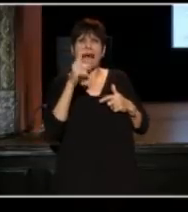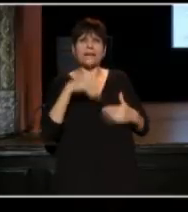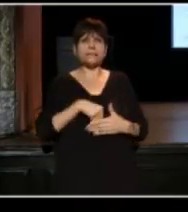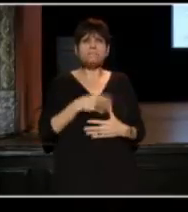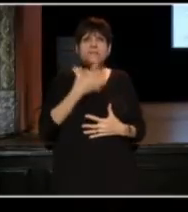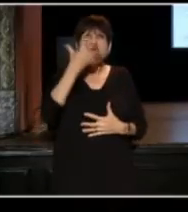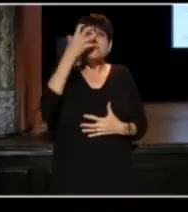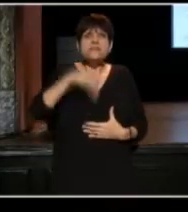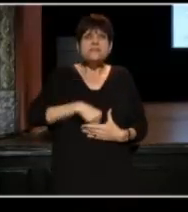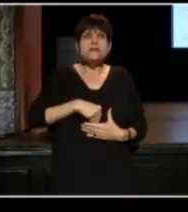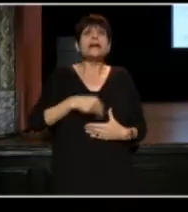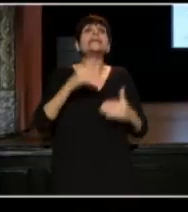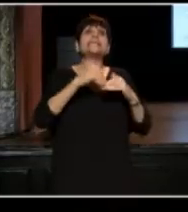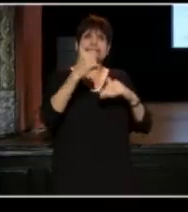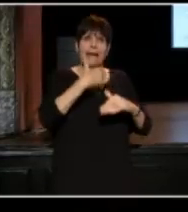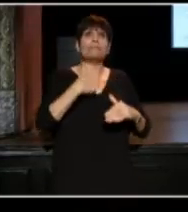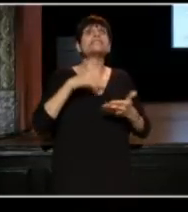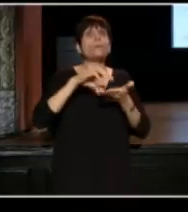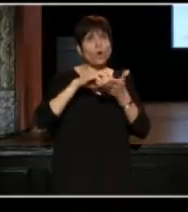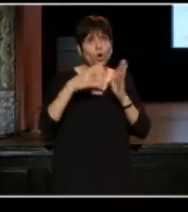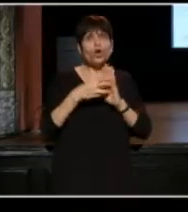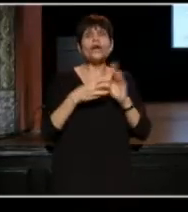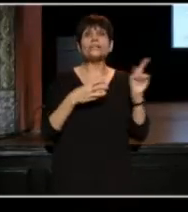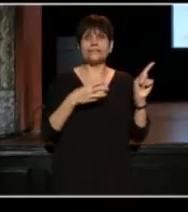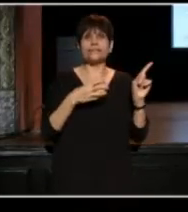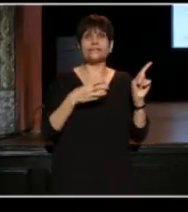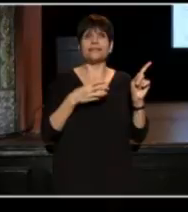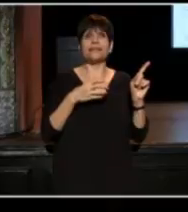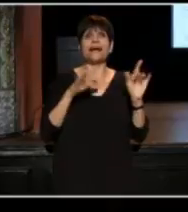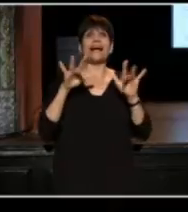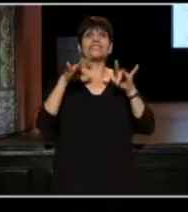"Please send me some cookies and the Sparkle Plenty doll,